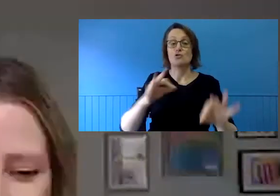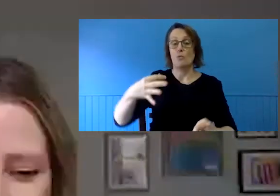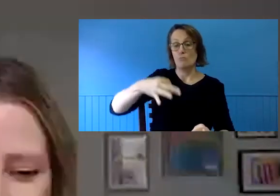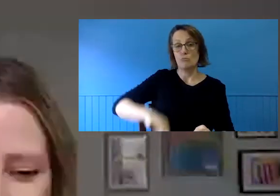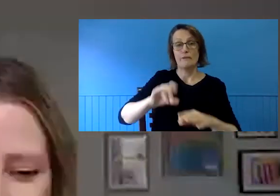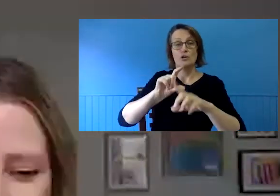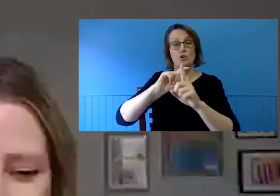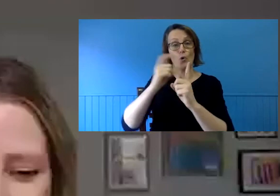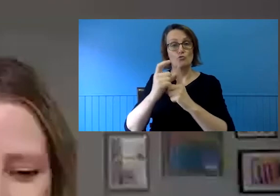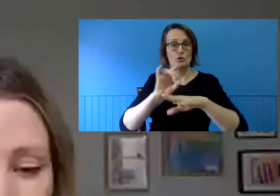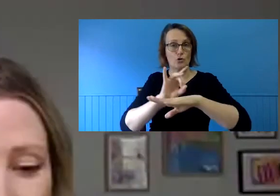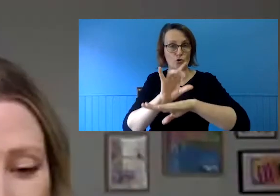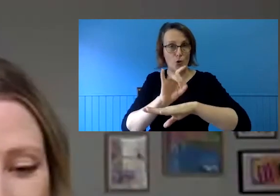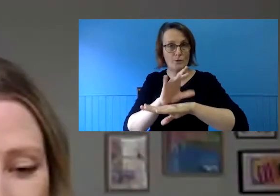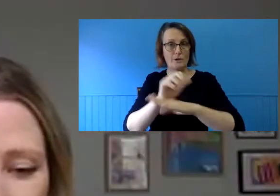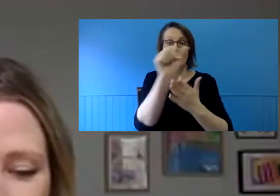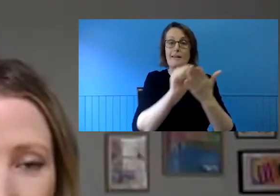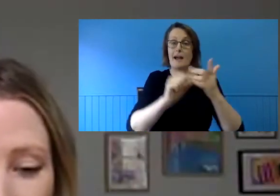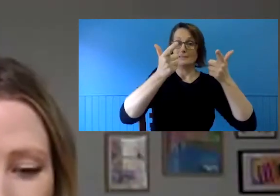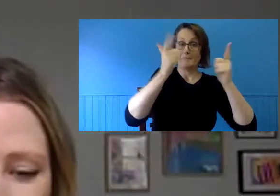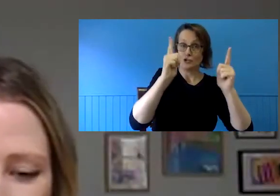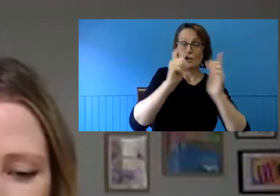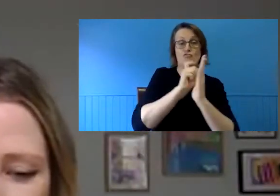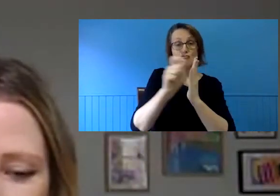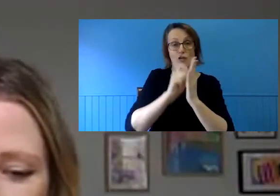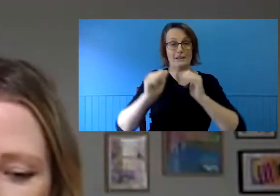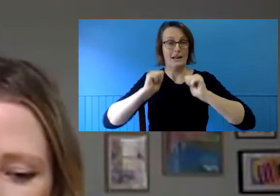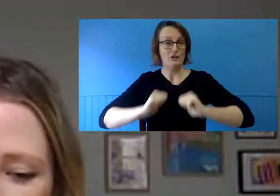arts manager and writer, and trainer, with experience in the